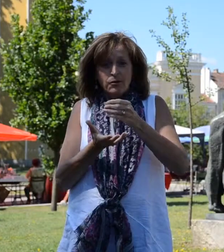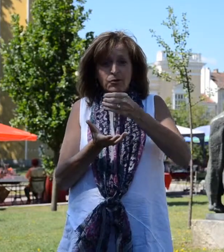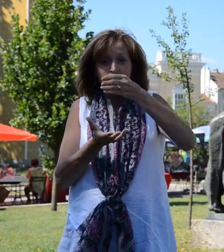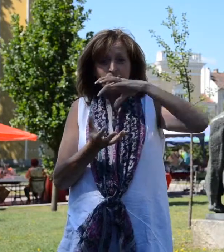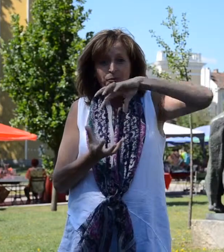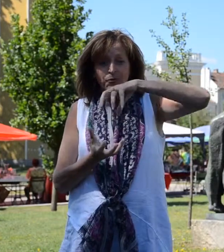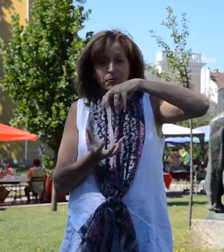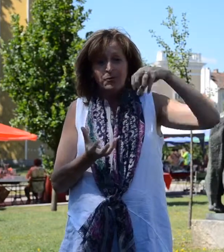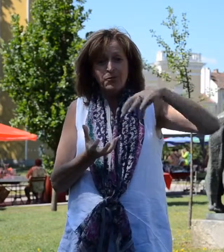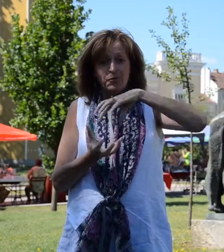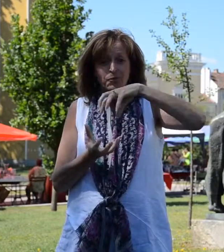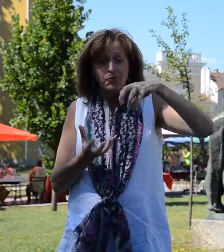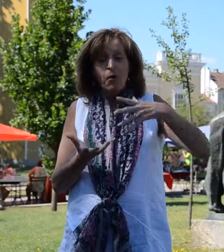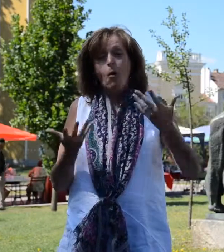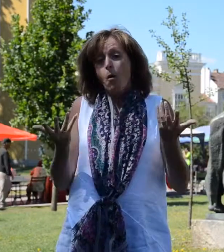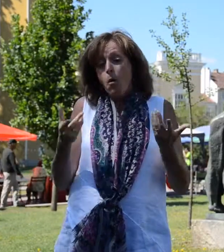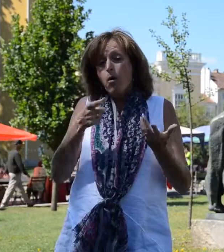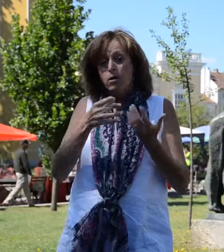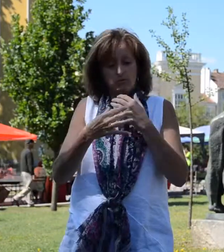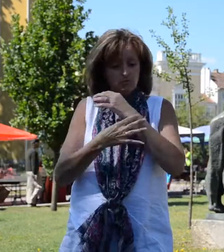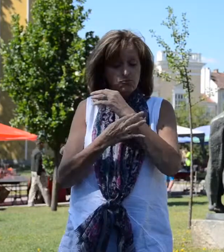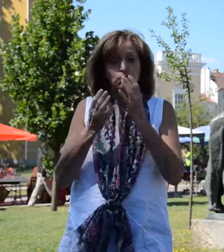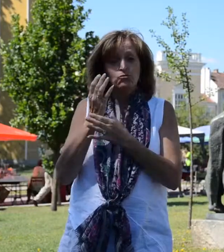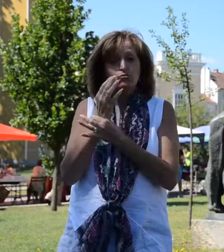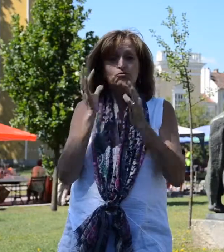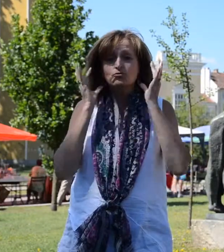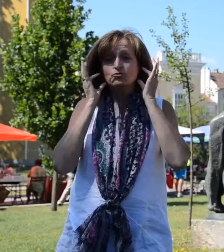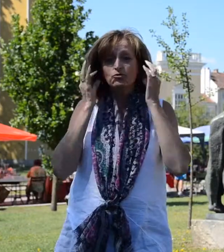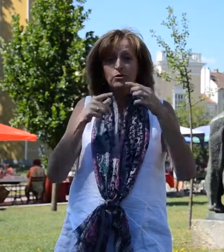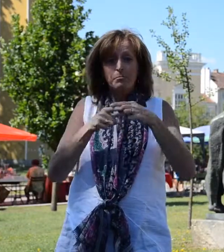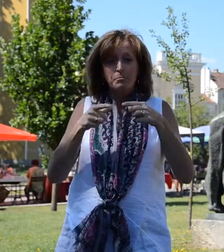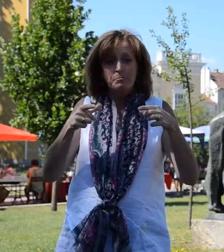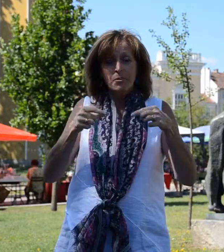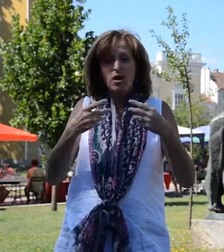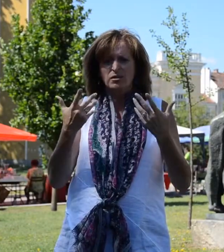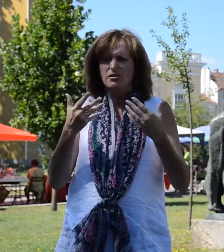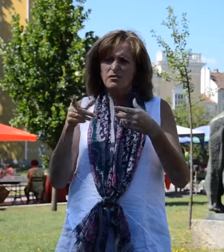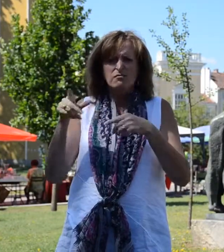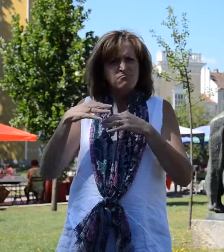socks, Russian lacquered dolls, jewelry boxes and more.